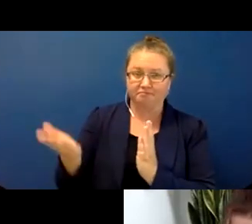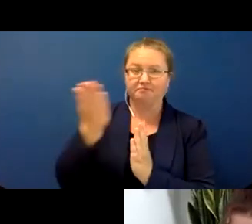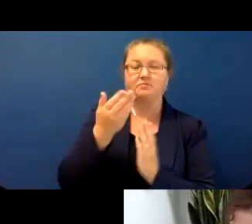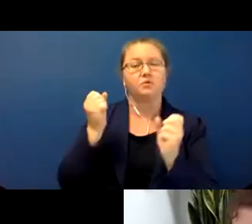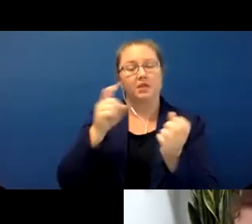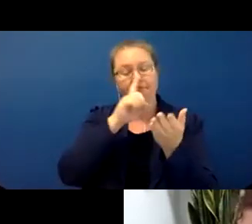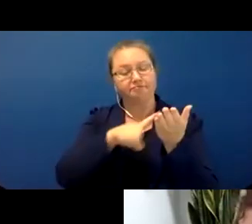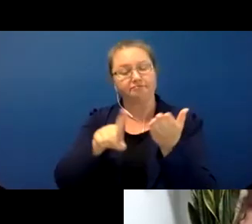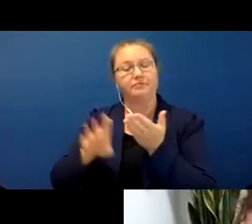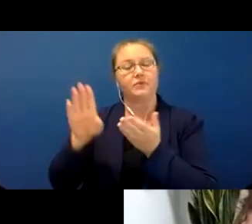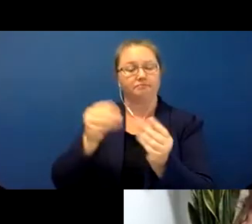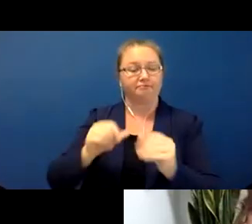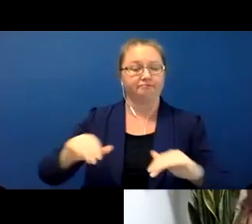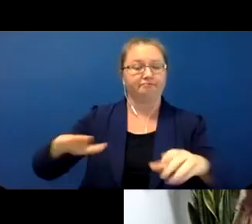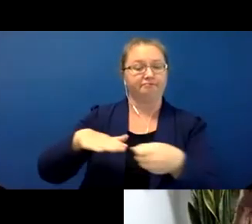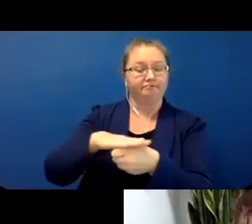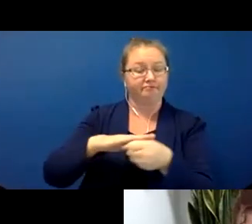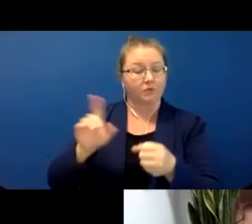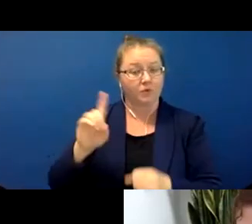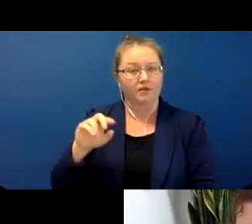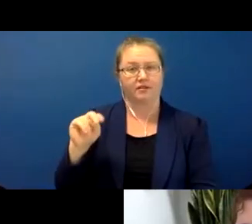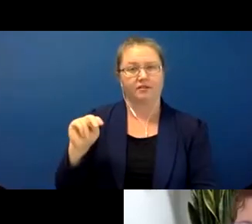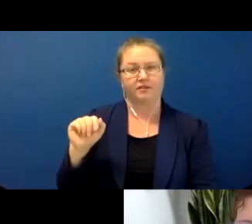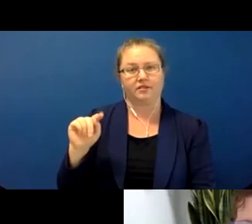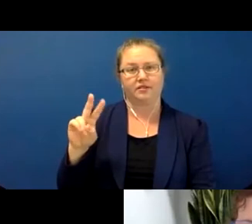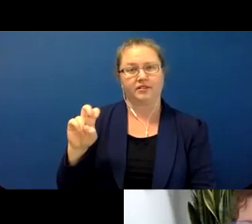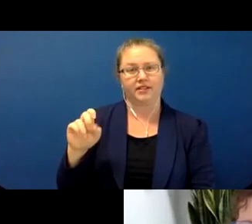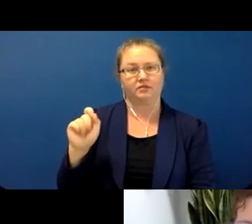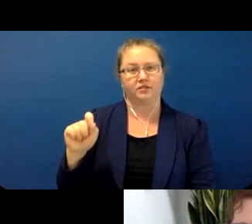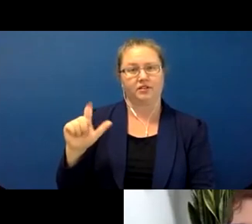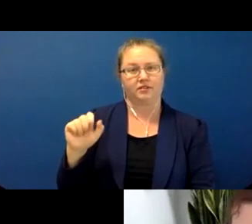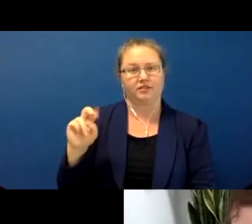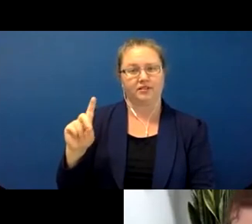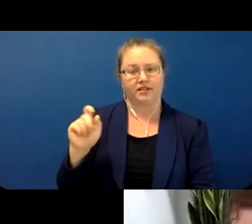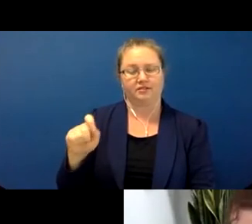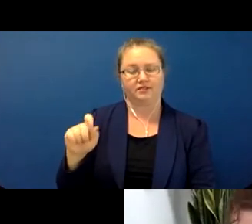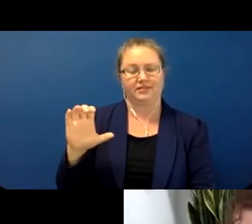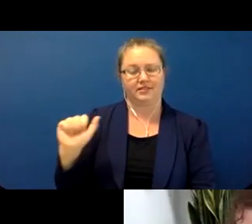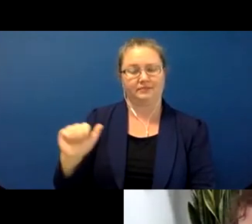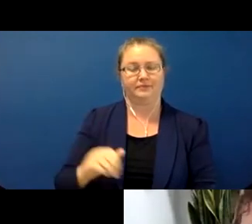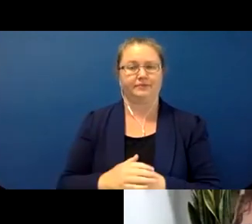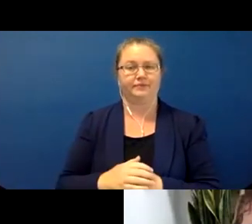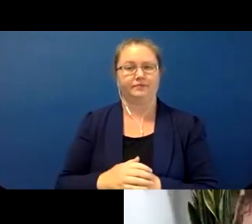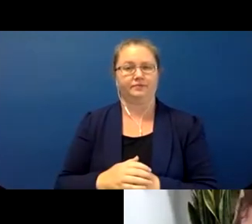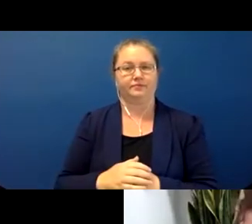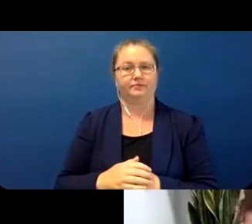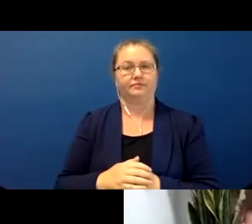on by visiting native-land.ca. We've sent around a respectful state space statement